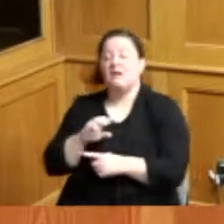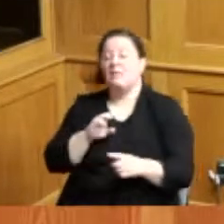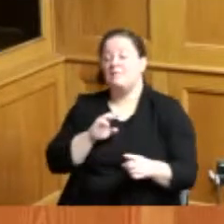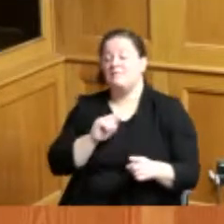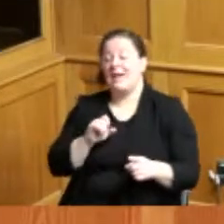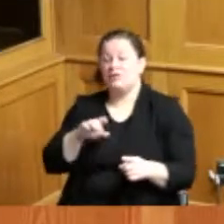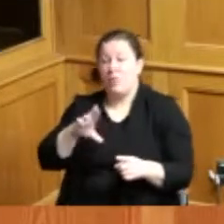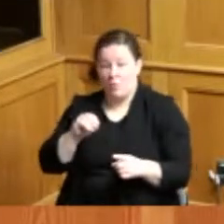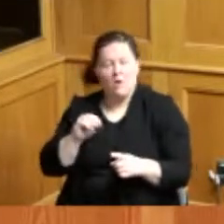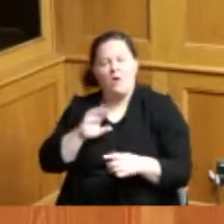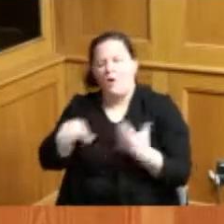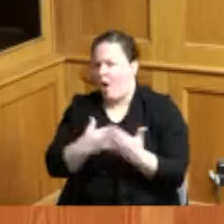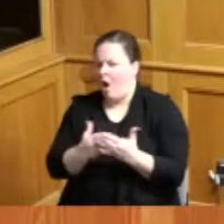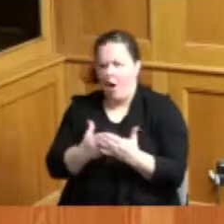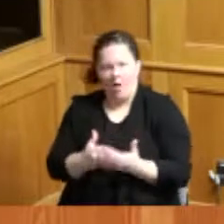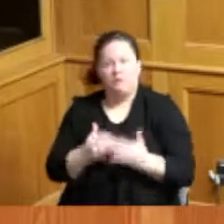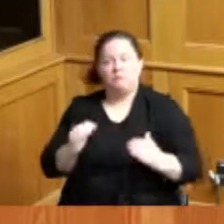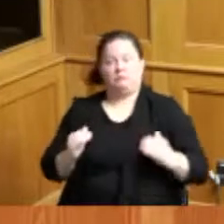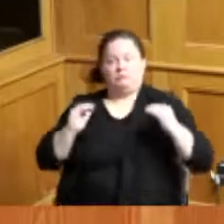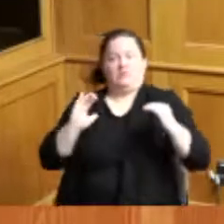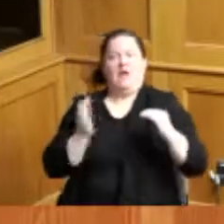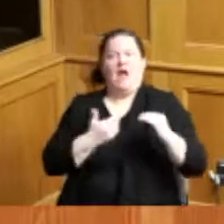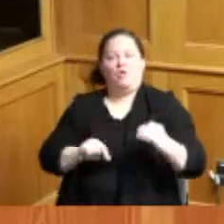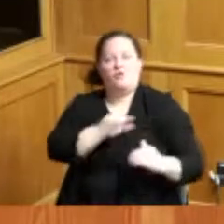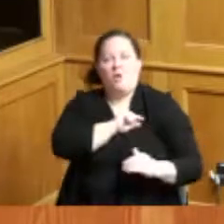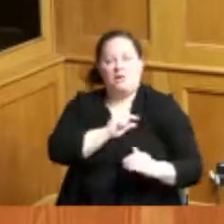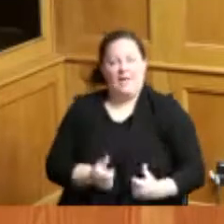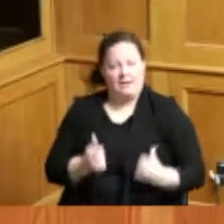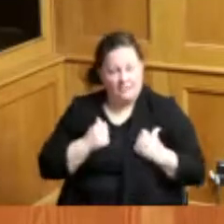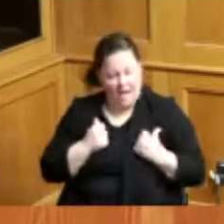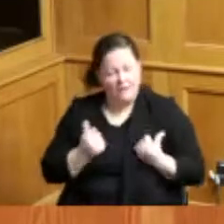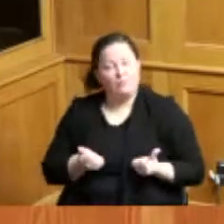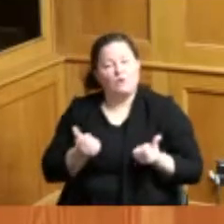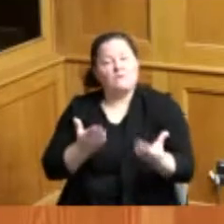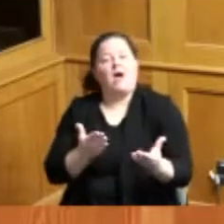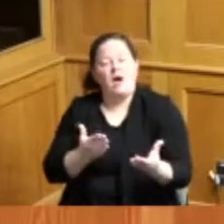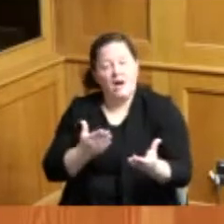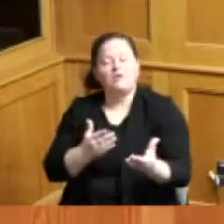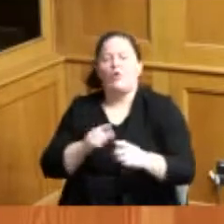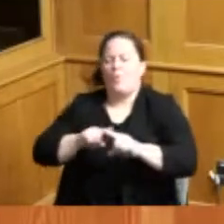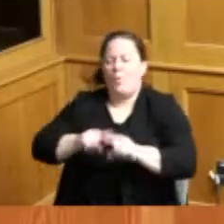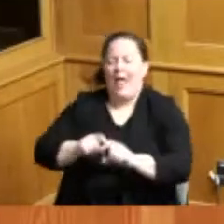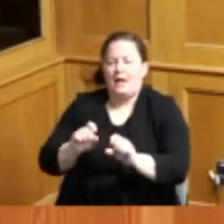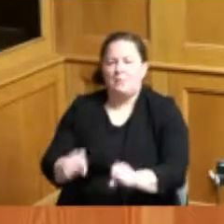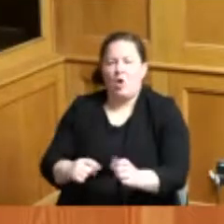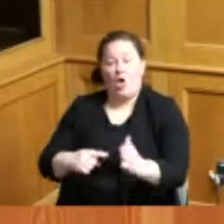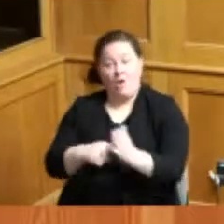in Hamilton County by providing reliable affordable and convenient mobility services and